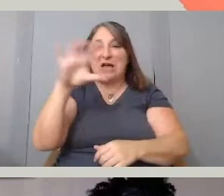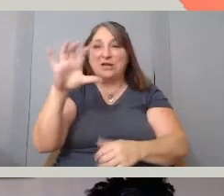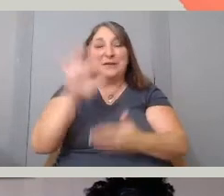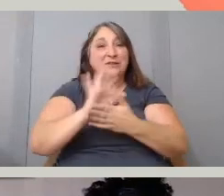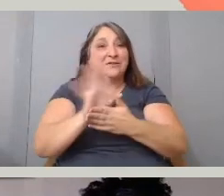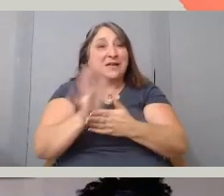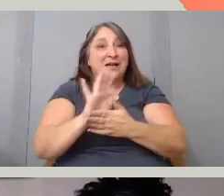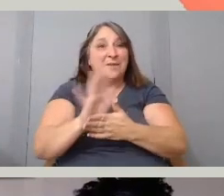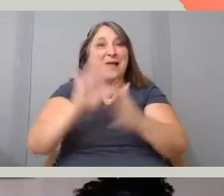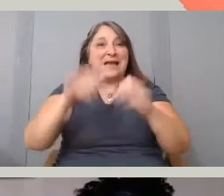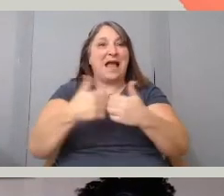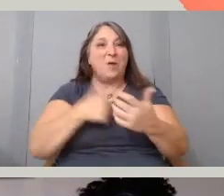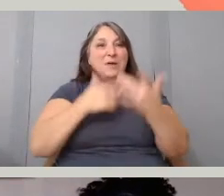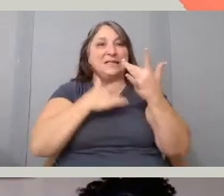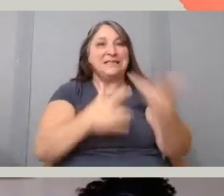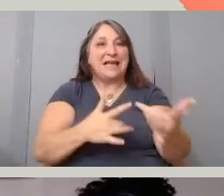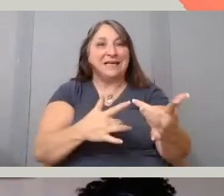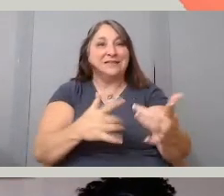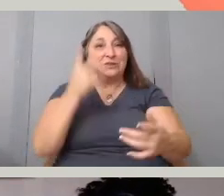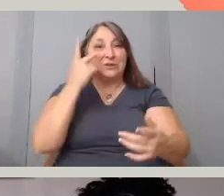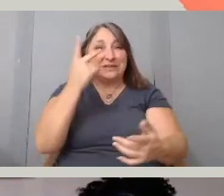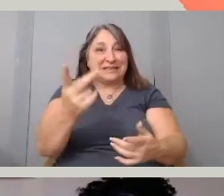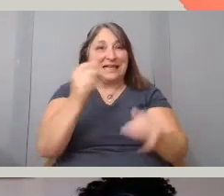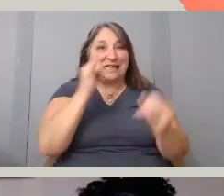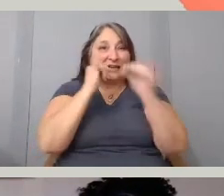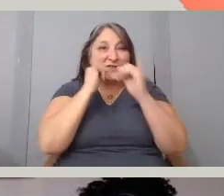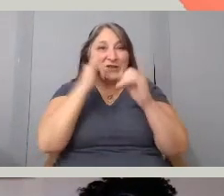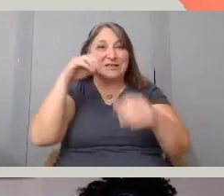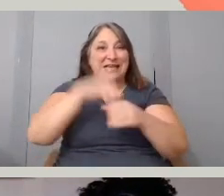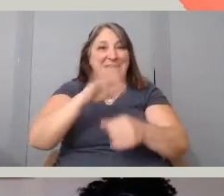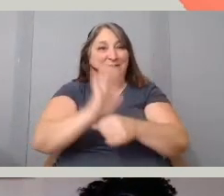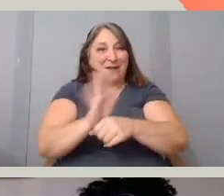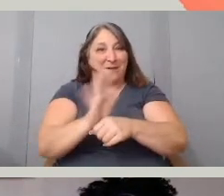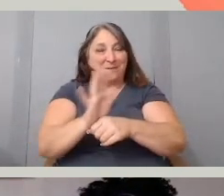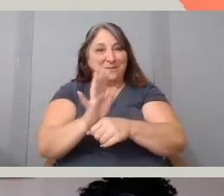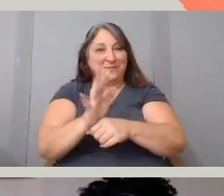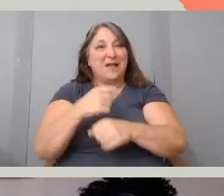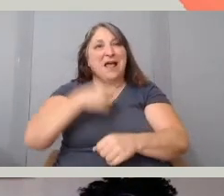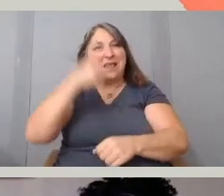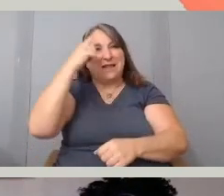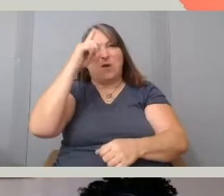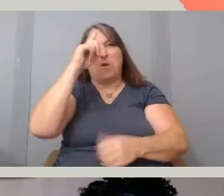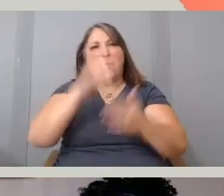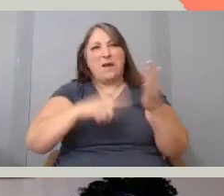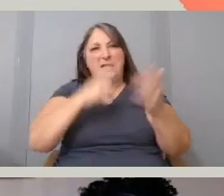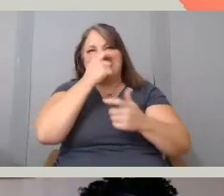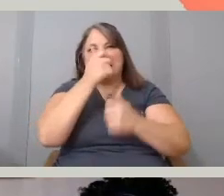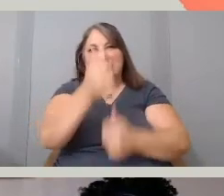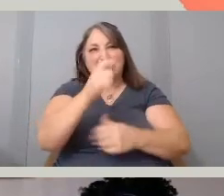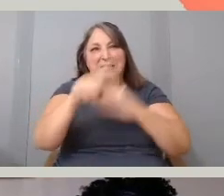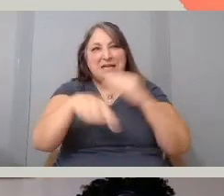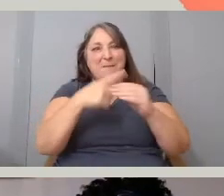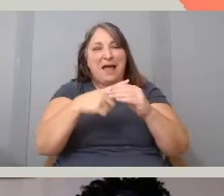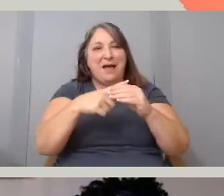that we tend to see interviews in a documentary film. And I think that what's really interesting about the panelists, all of your work